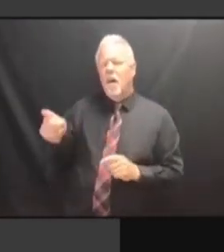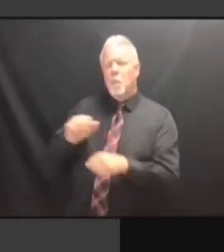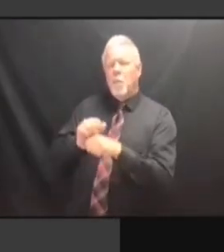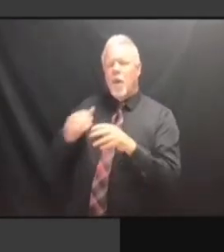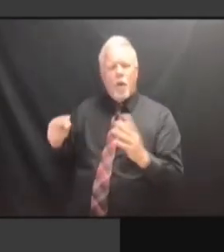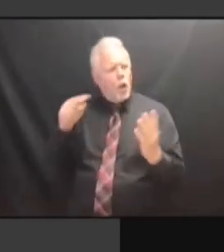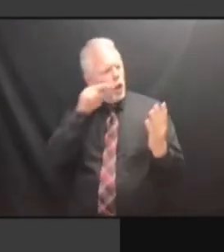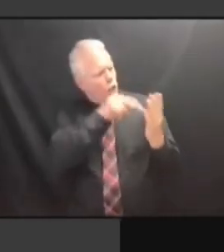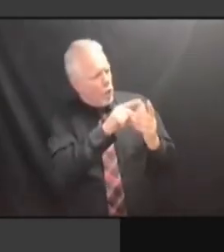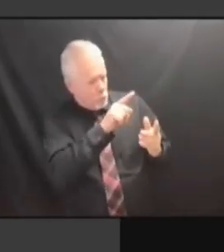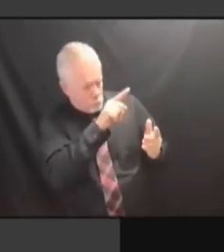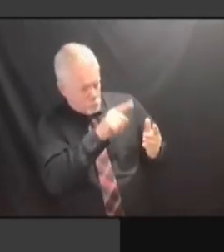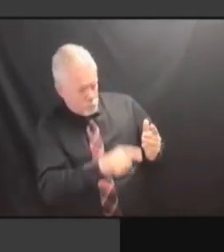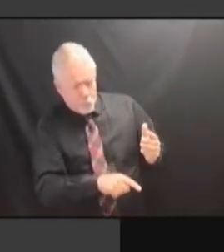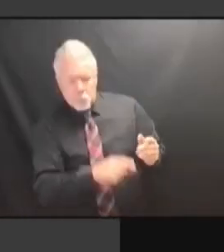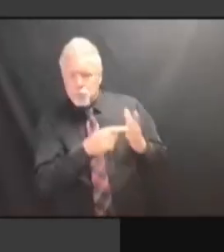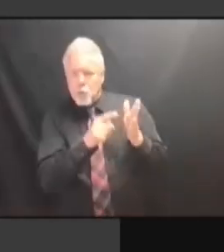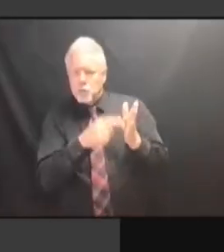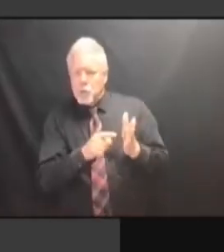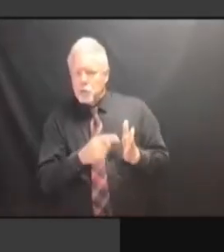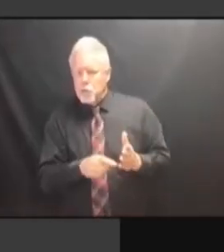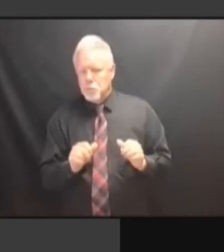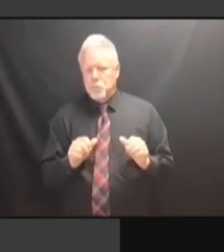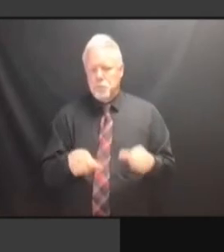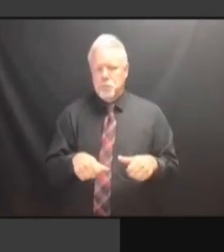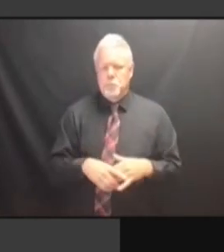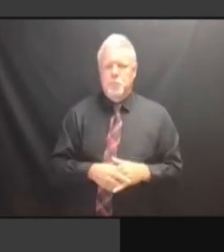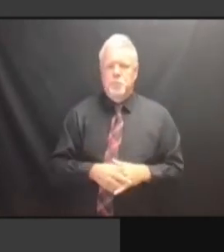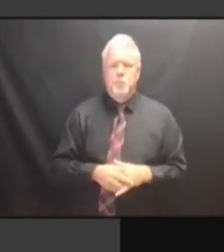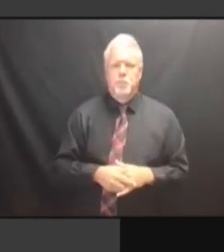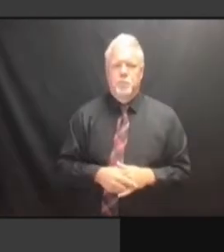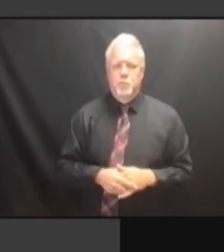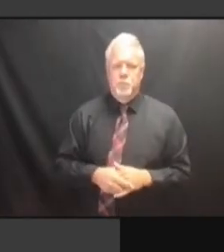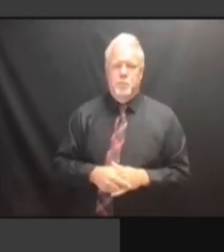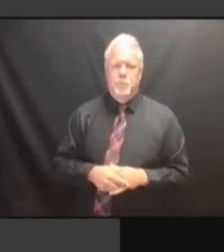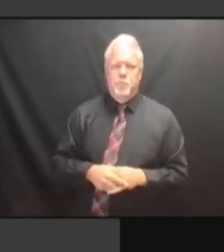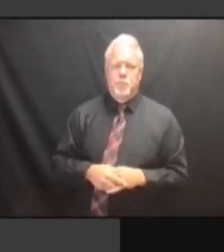I THINK THAT IT AVOIDS POTENTIAL EMBARRASSMENT, BECAUSE SOMETIMES EMBARRASSMENT, BECAUSE SOMETIMES EMBARRASSMENT, BECAUSE SOMETIMES THE EMBARRASSMENT, BECAUSE SOMETIMES THE TRANSLATORS